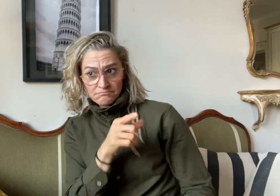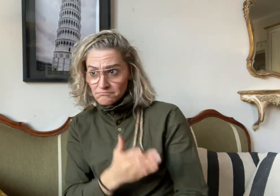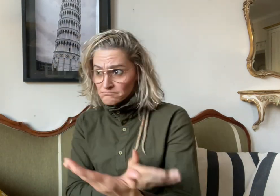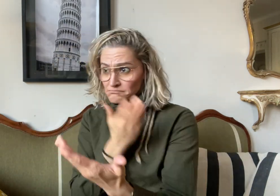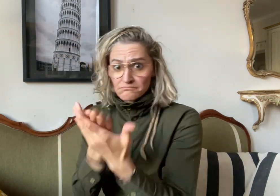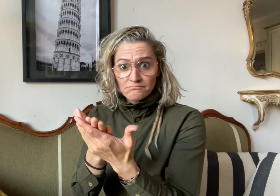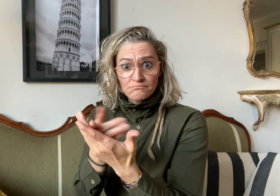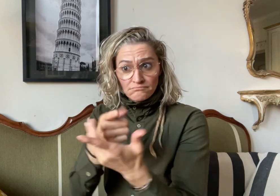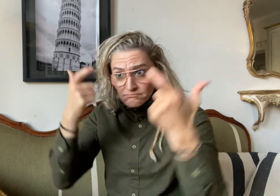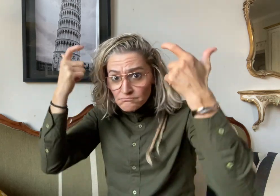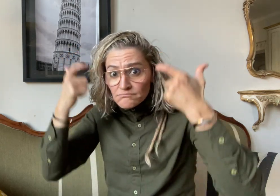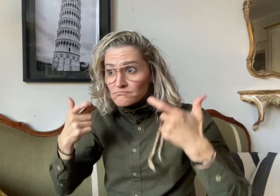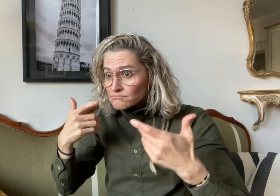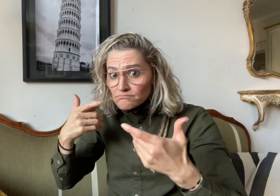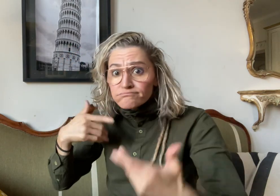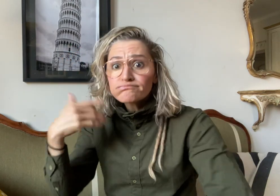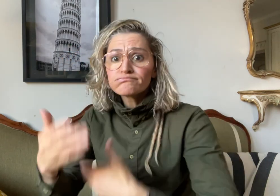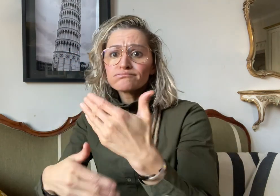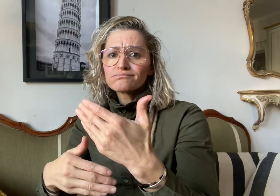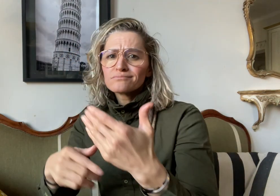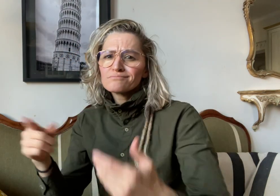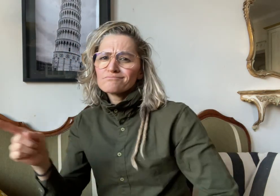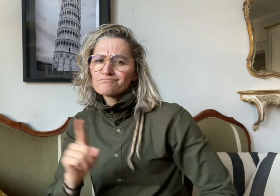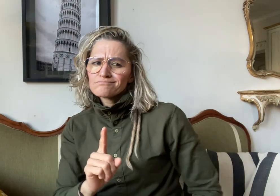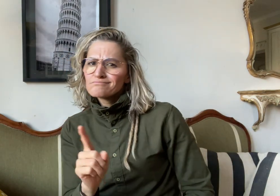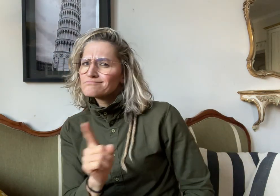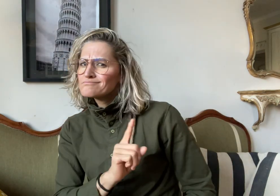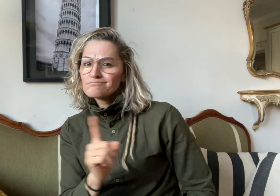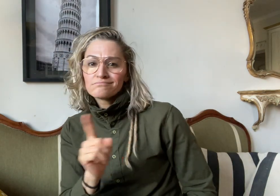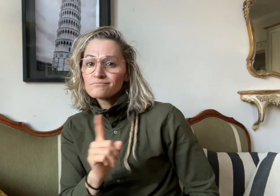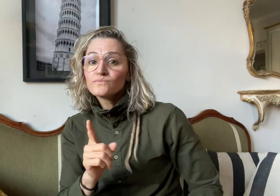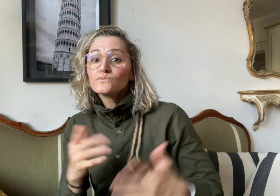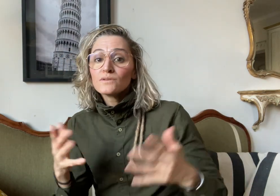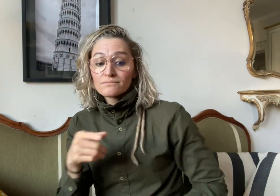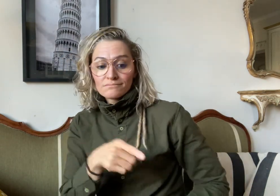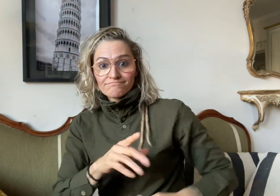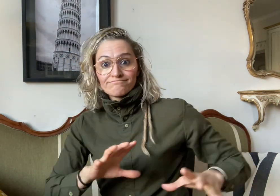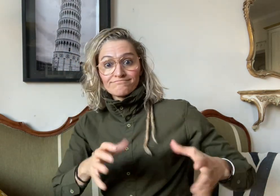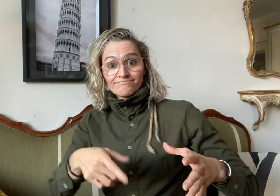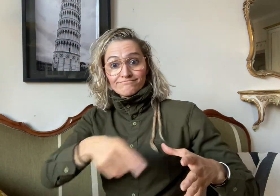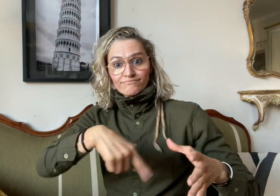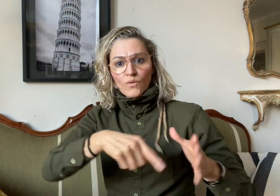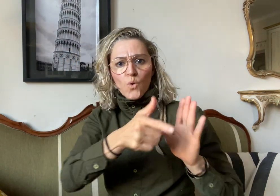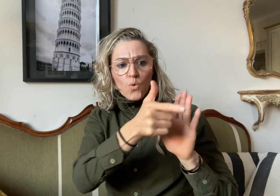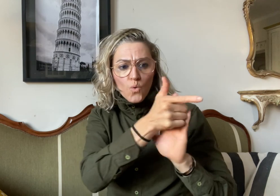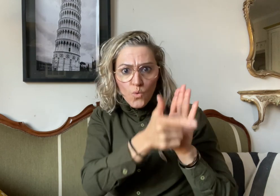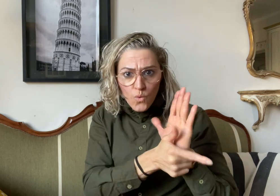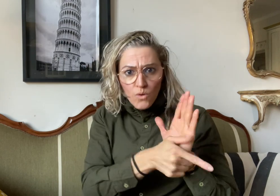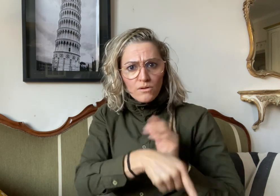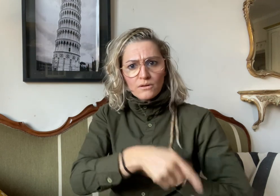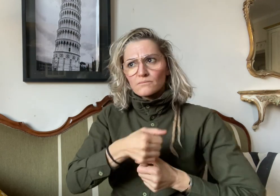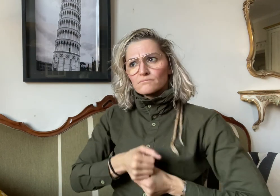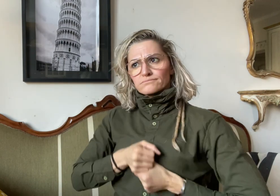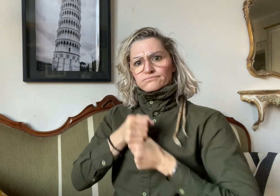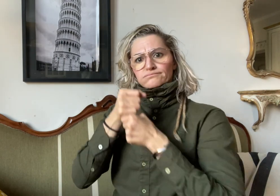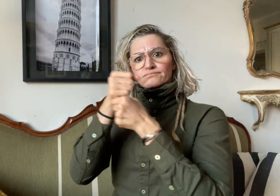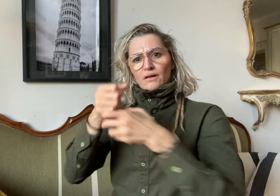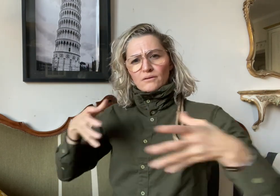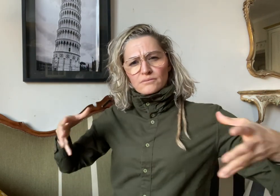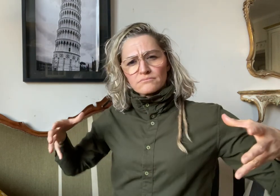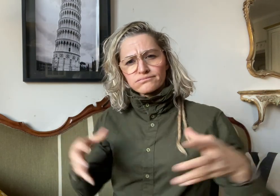as they said the other side (a team of 276 deaf people